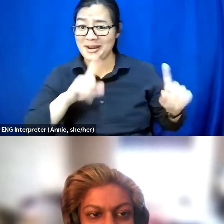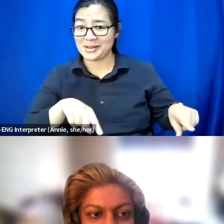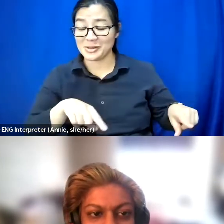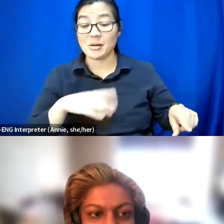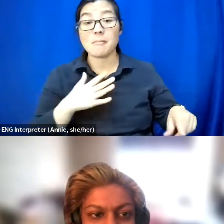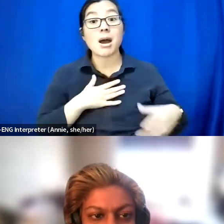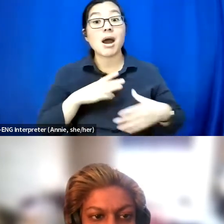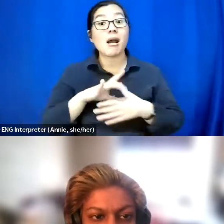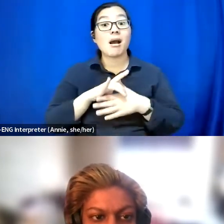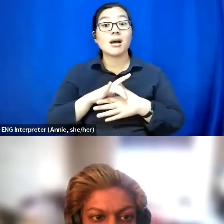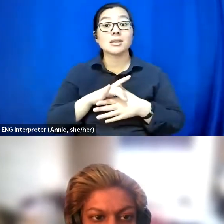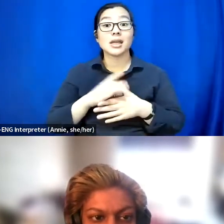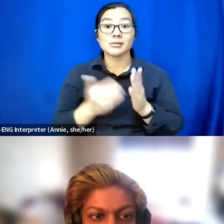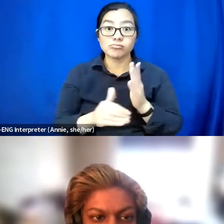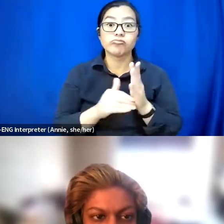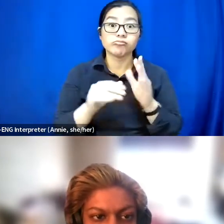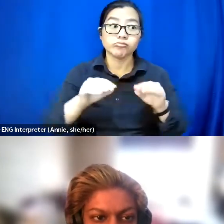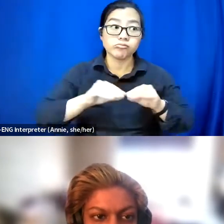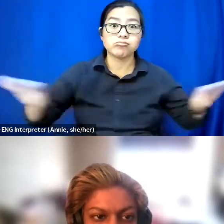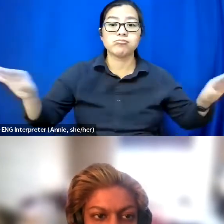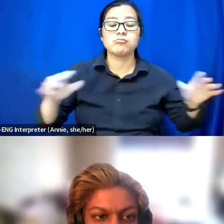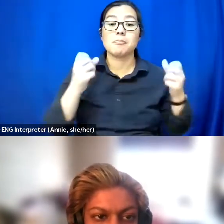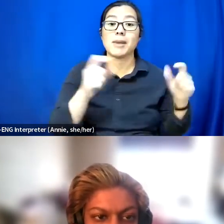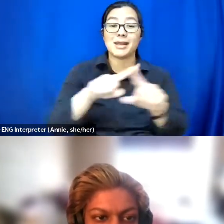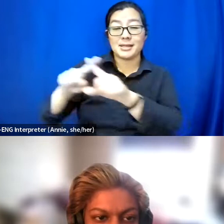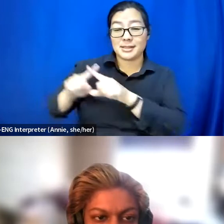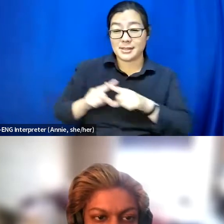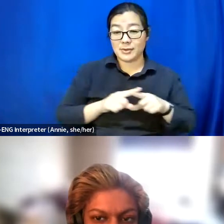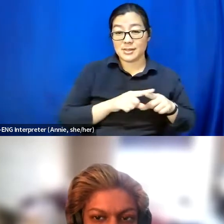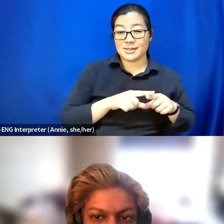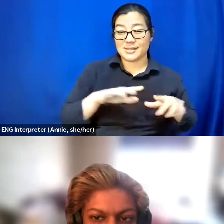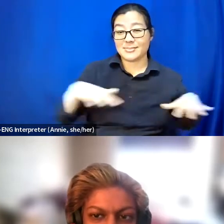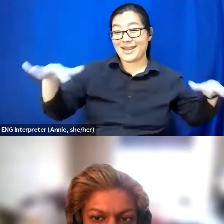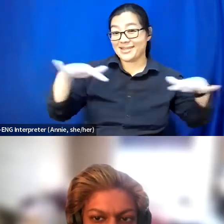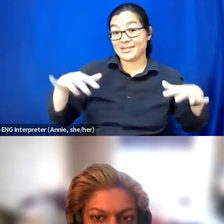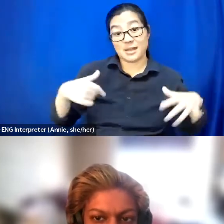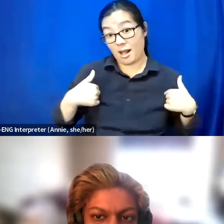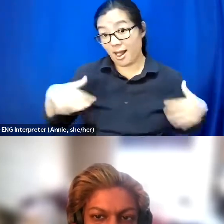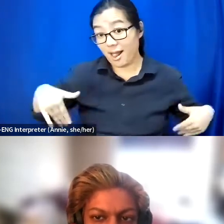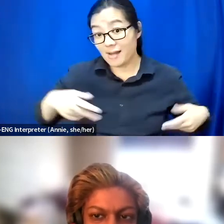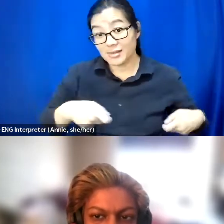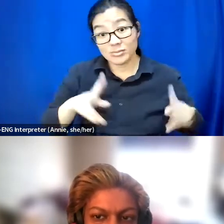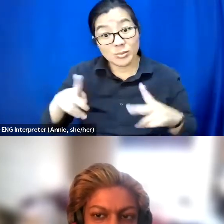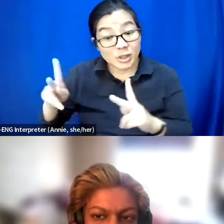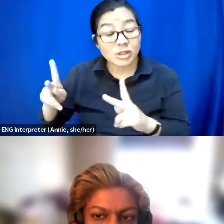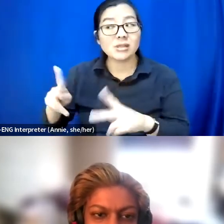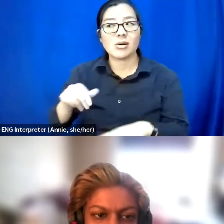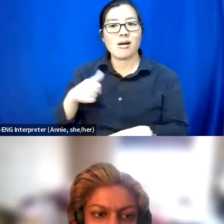in many spaces that I haven't given permission for or I'm not comfortable with it being shared.